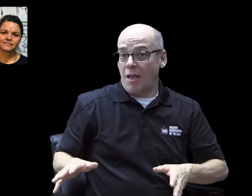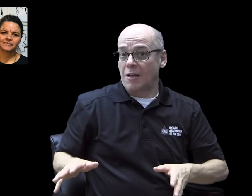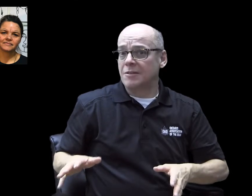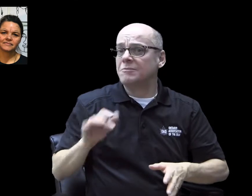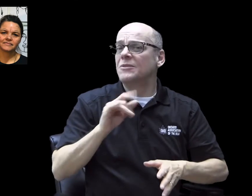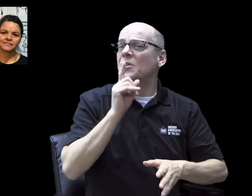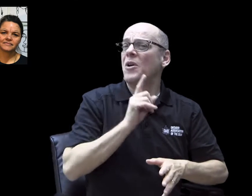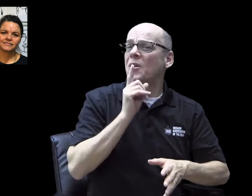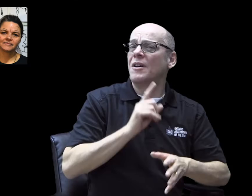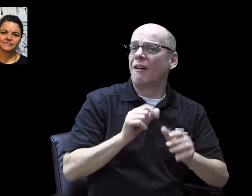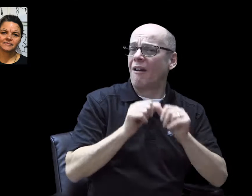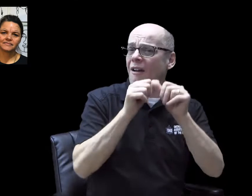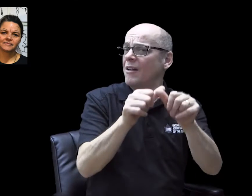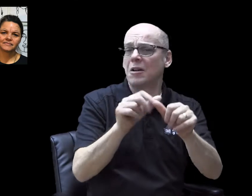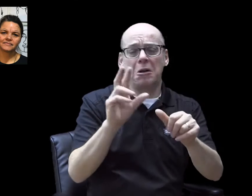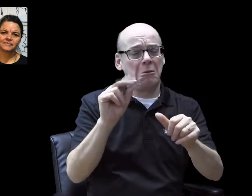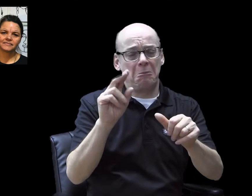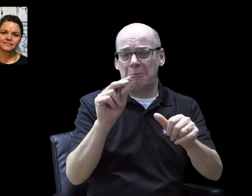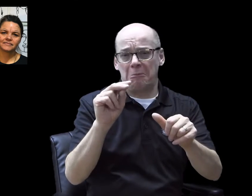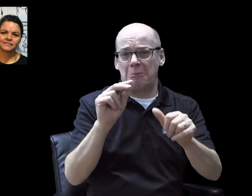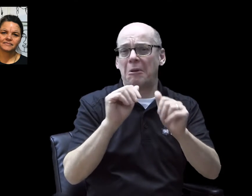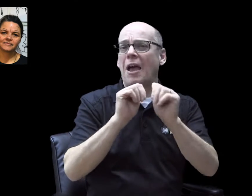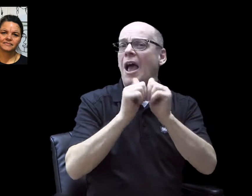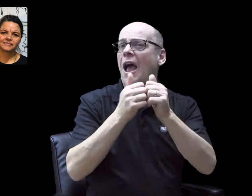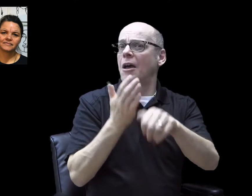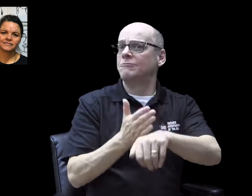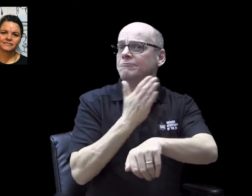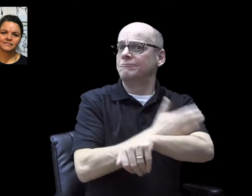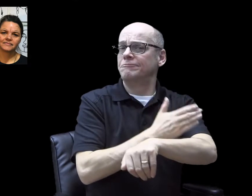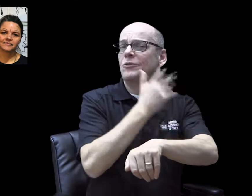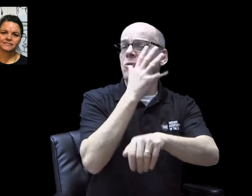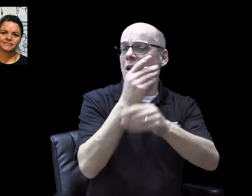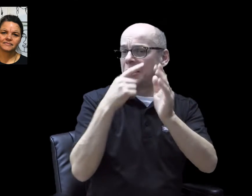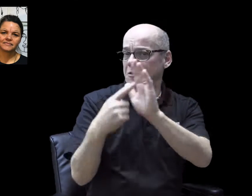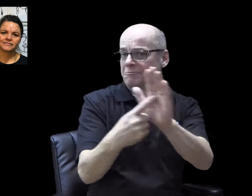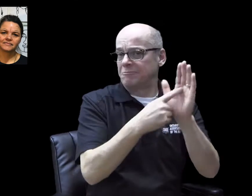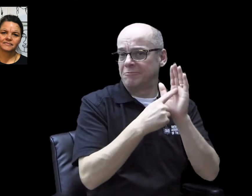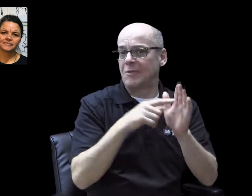This will remind us that loss doesn’t have to be a solitary reckoning.